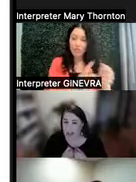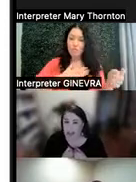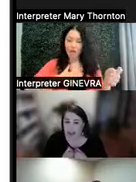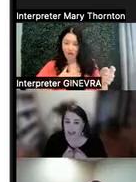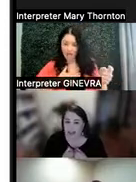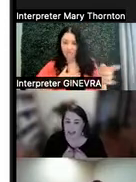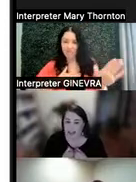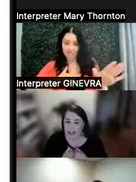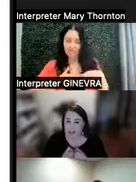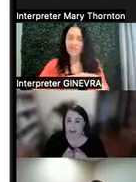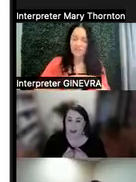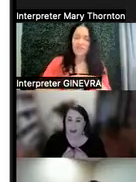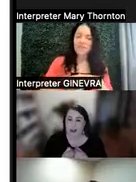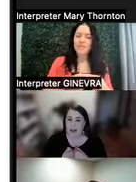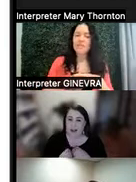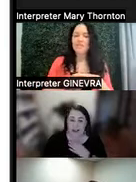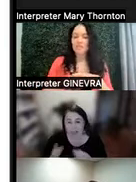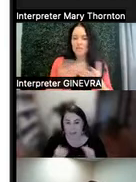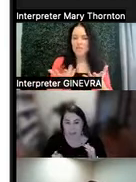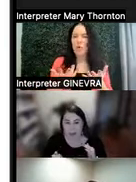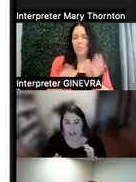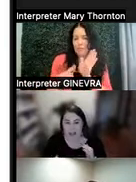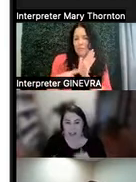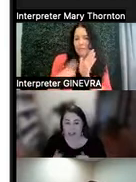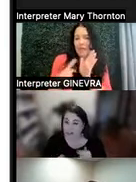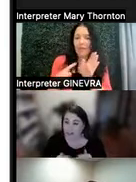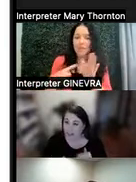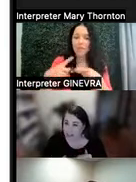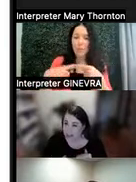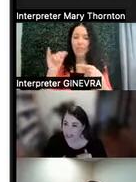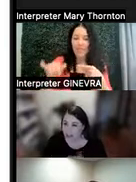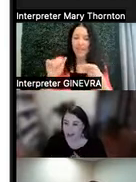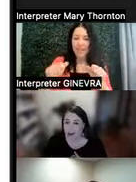And there are times when that can feel frustrating.